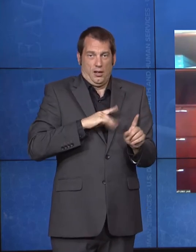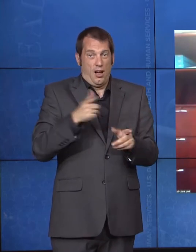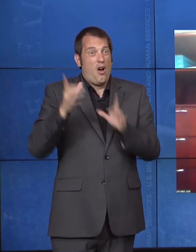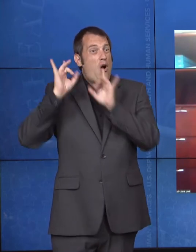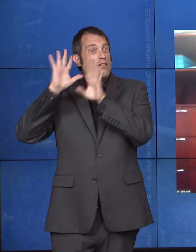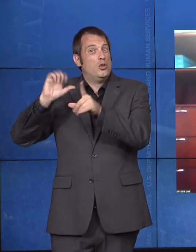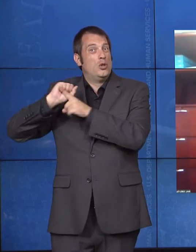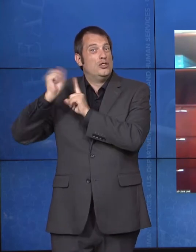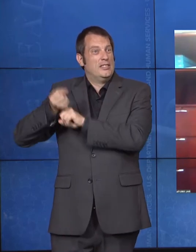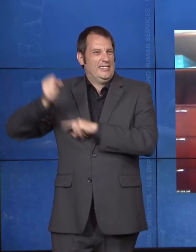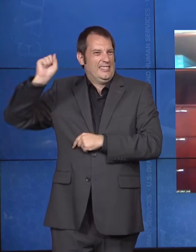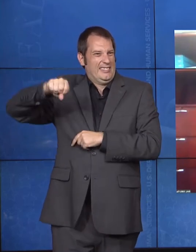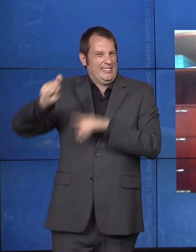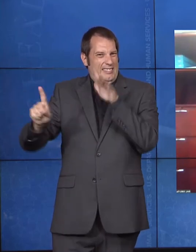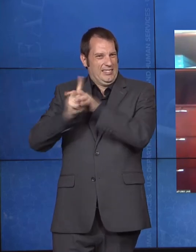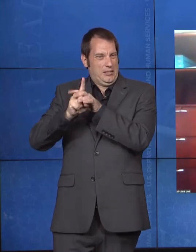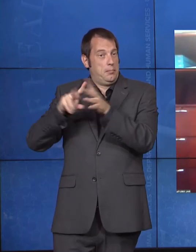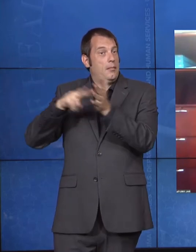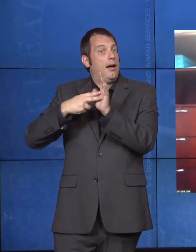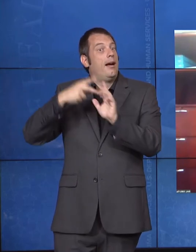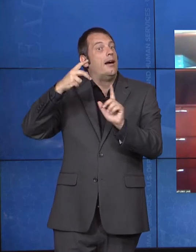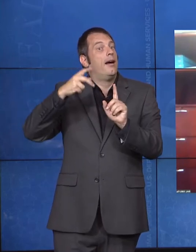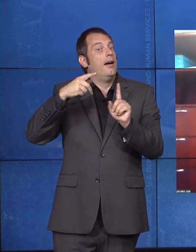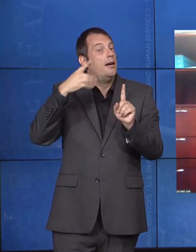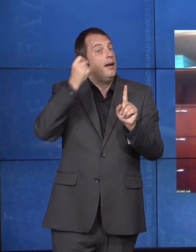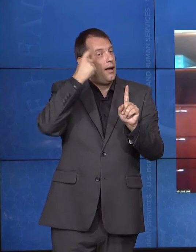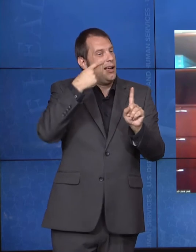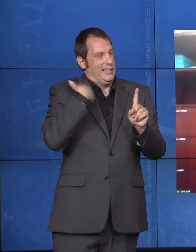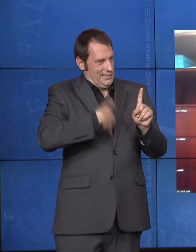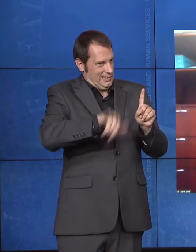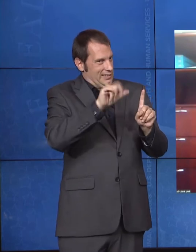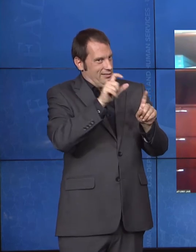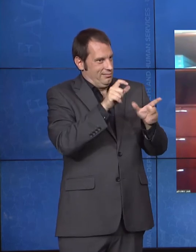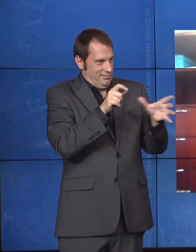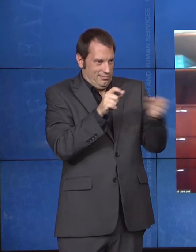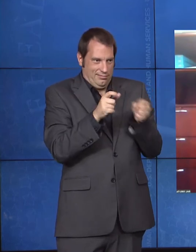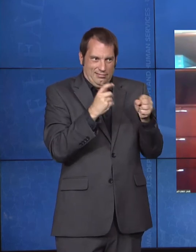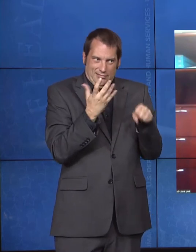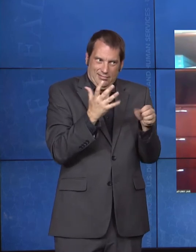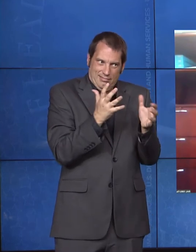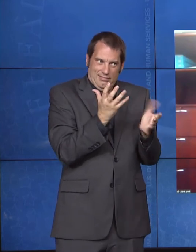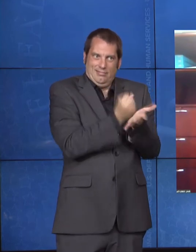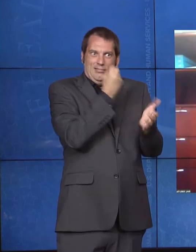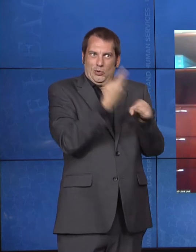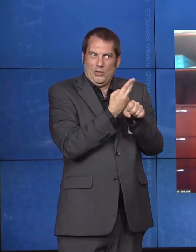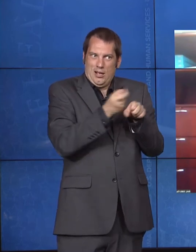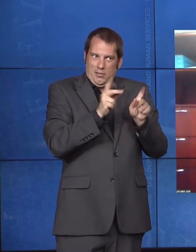making progress and expanding access to a community-based services and right sizing